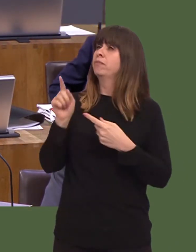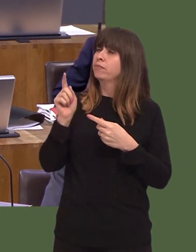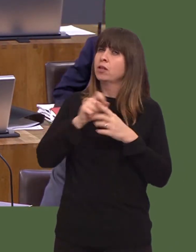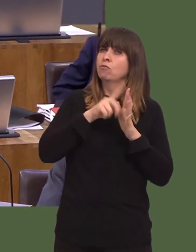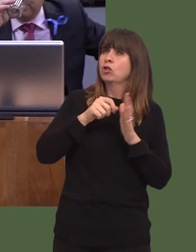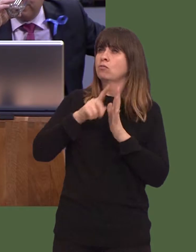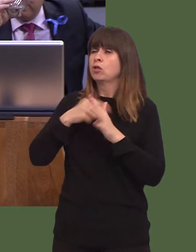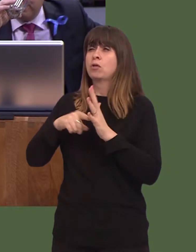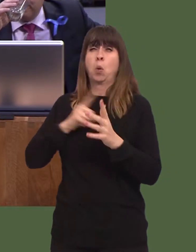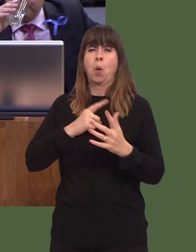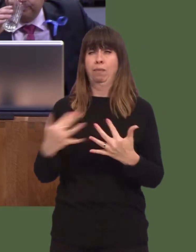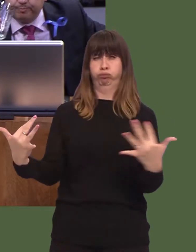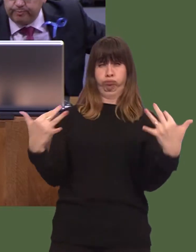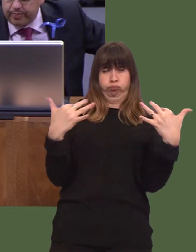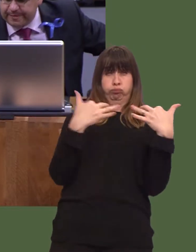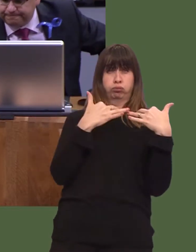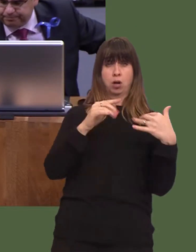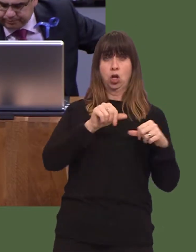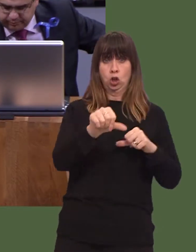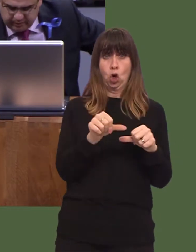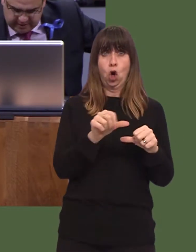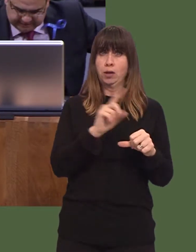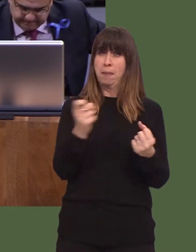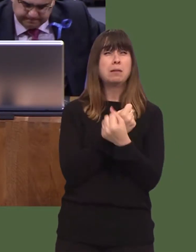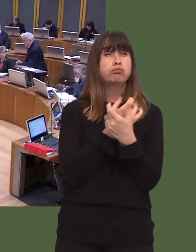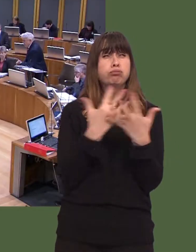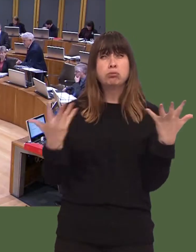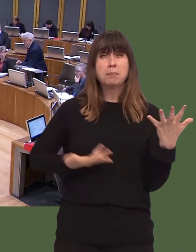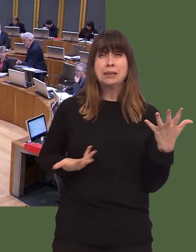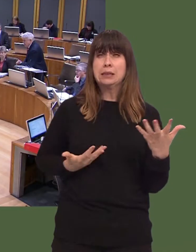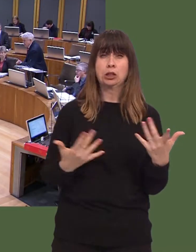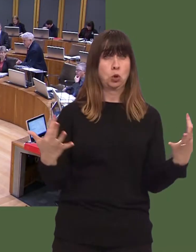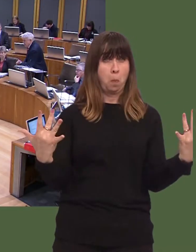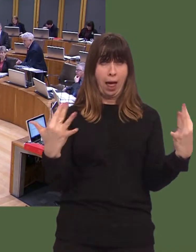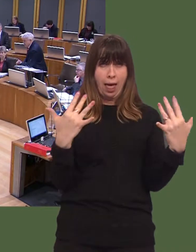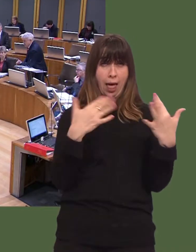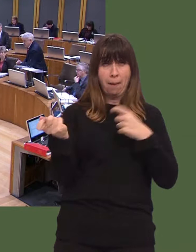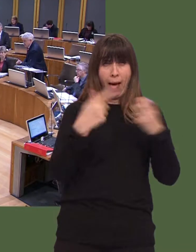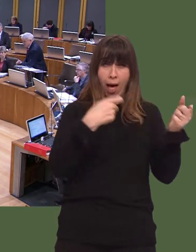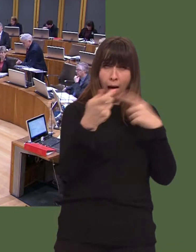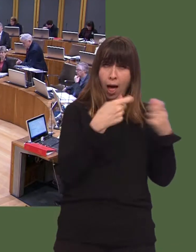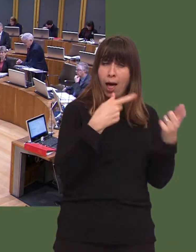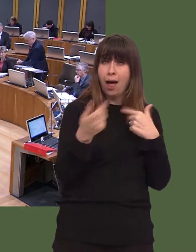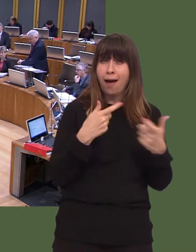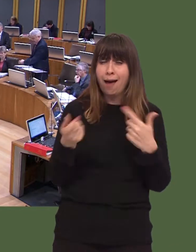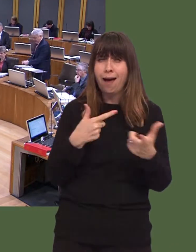It may be that the window is short, but nevertheless, the schemes are popular, they deliver and their economic statistics show that.